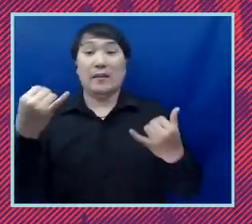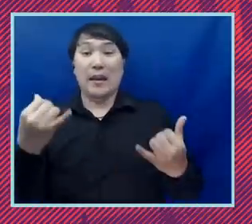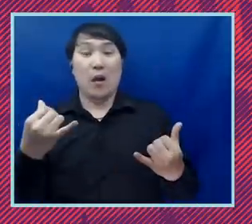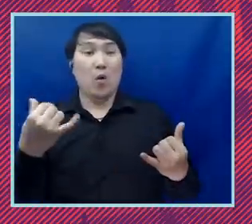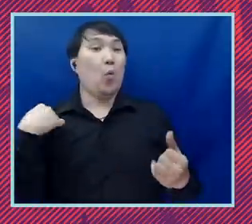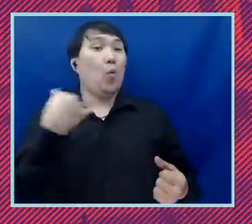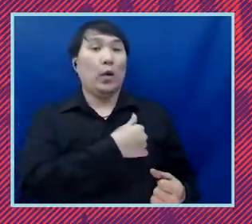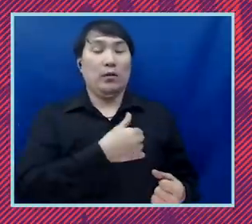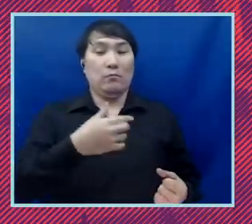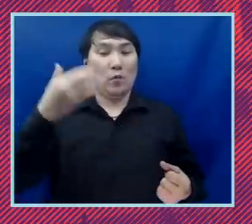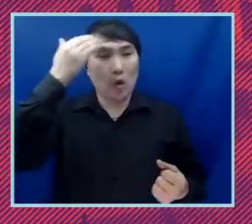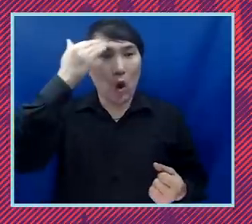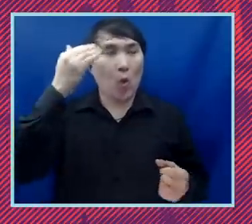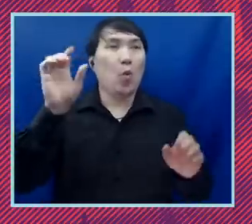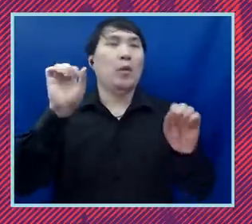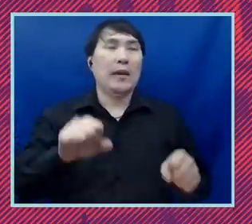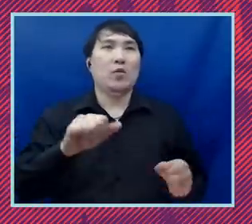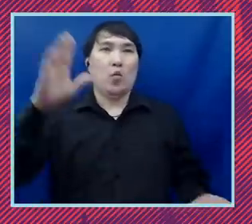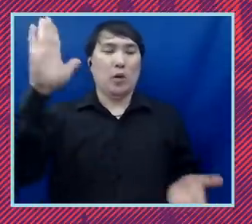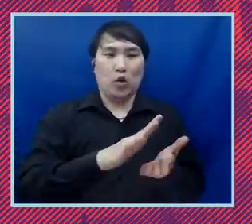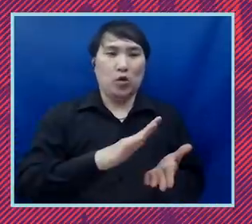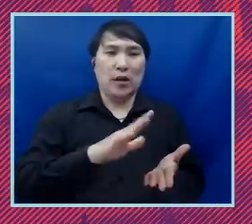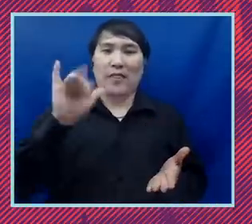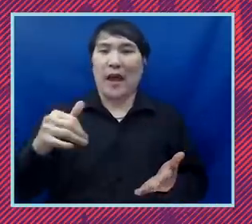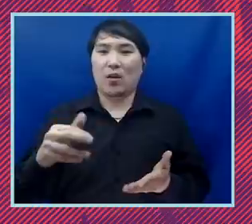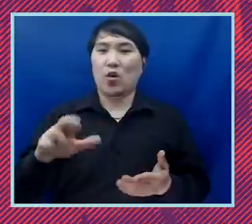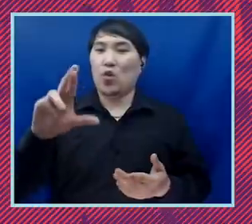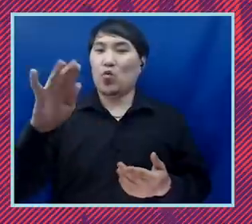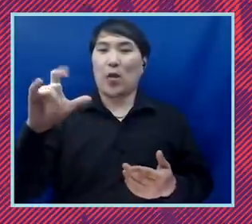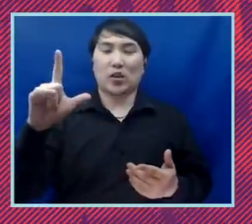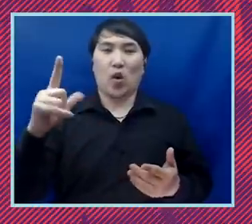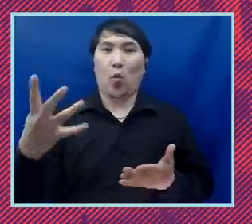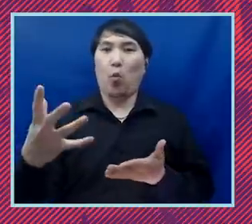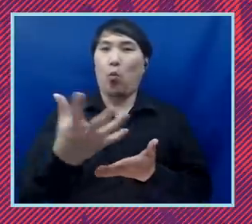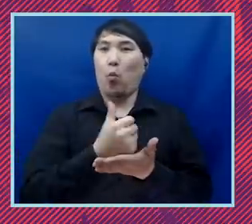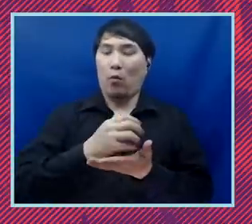reduce the student excuse me reduce the racial wealth gap by 25 percent just by dealing with the